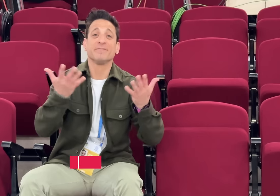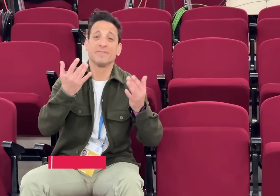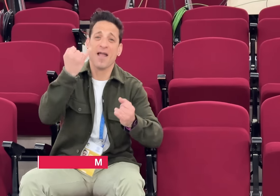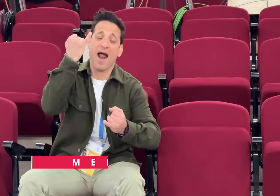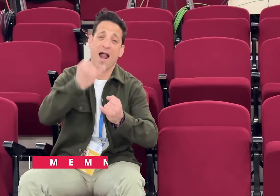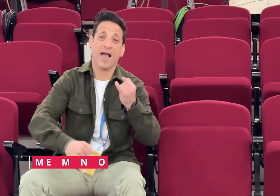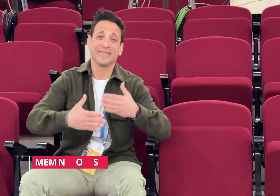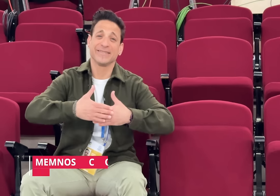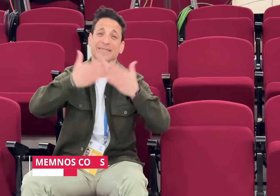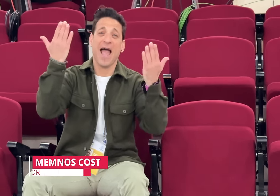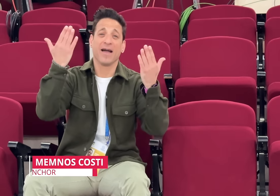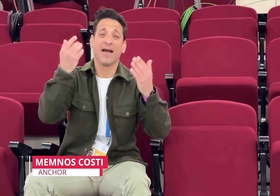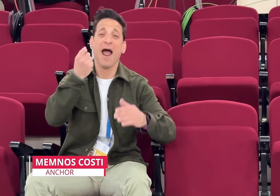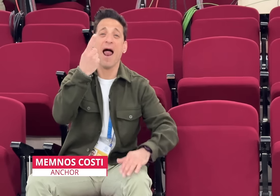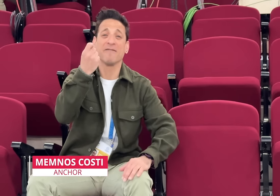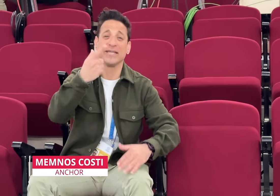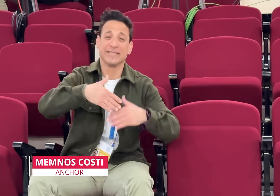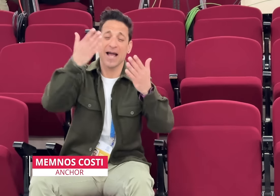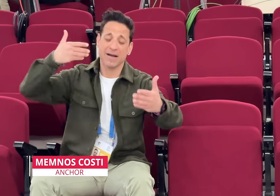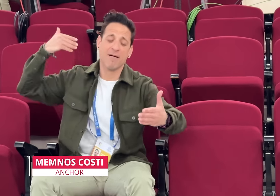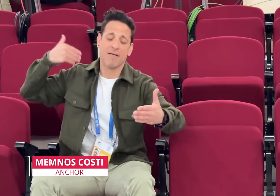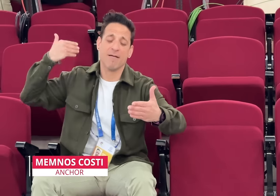[Memnos]: Today is the last day. For 11 days we have reported on